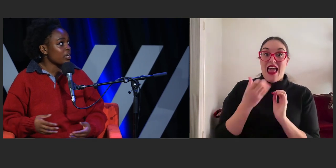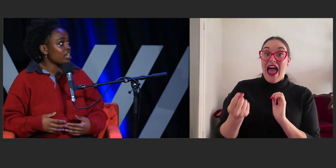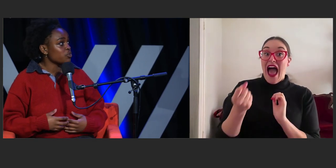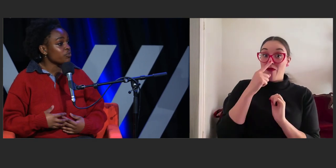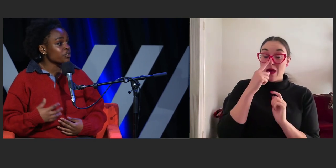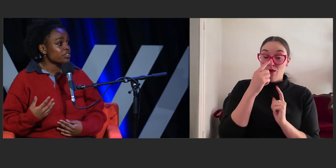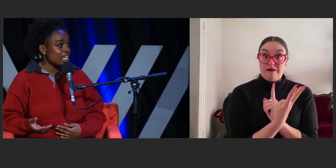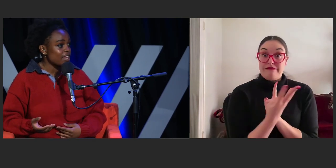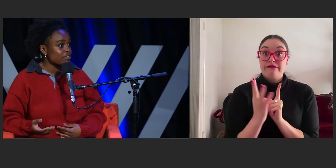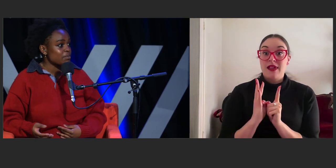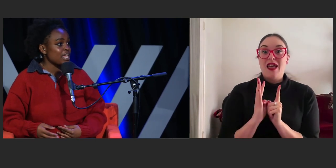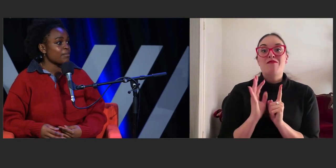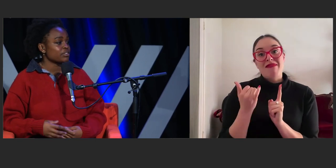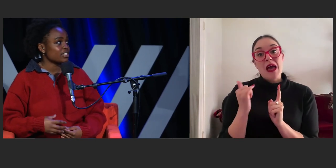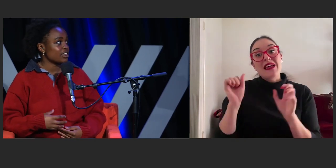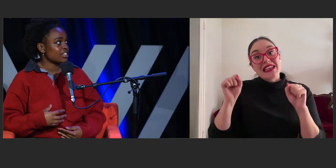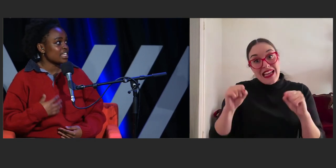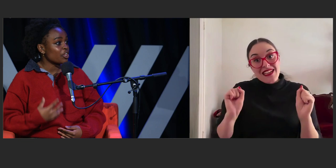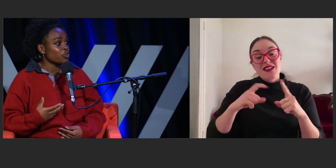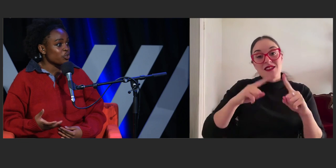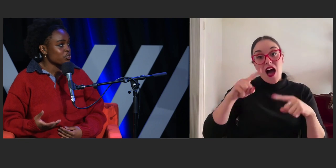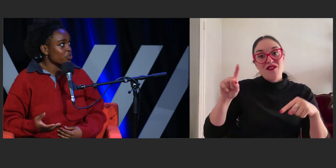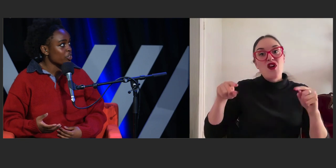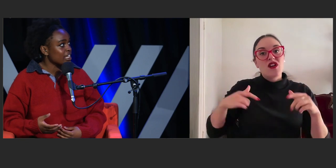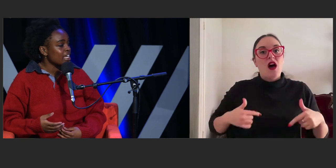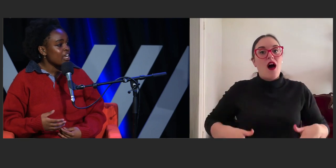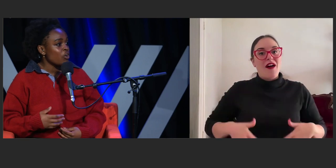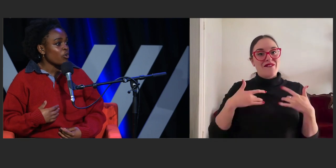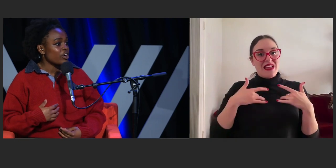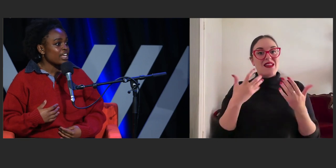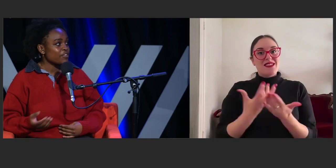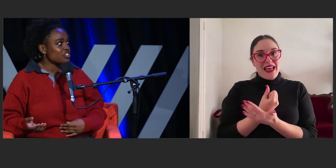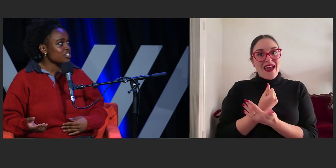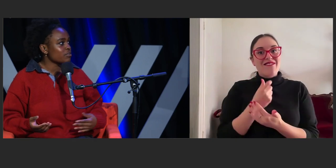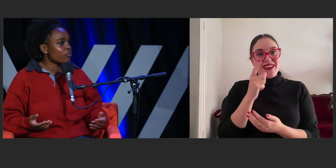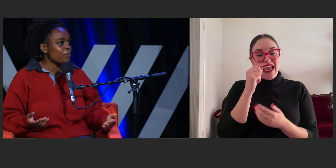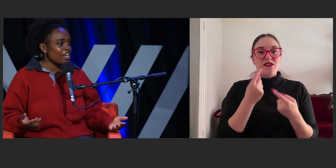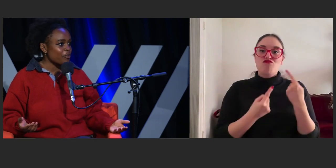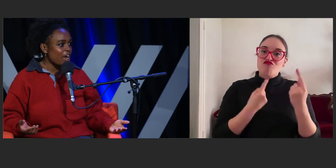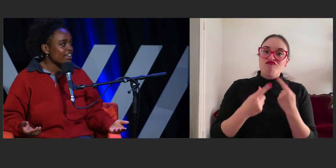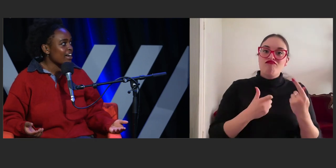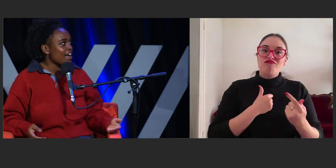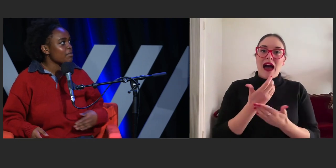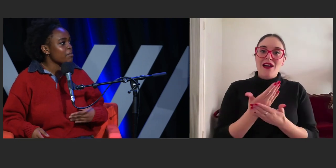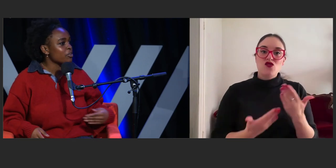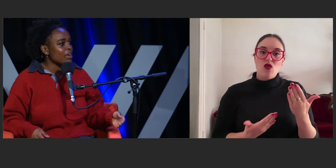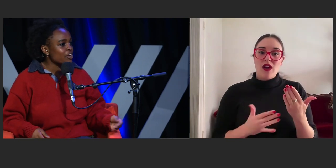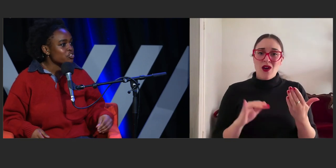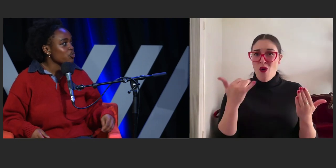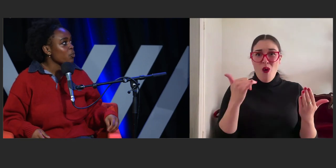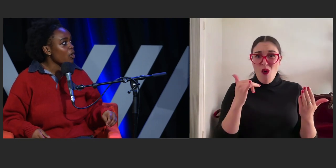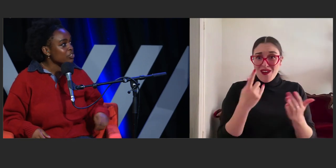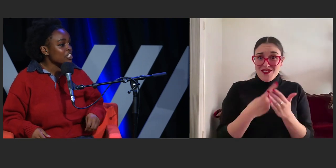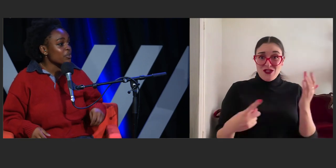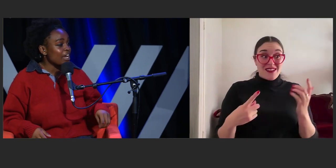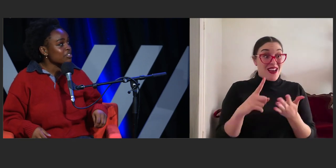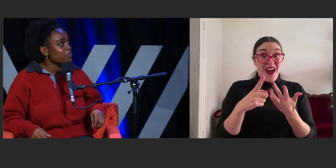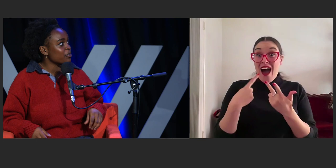where you feel safe to be able to tell your story or if it's just from being a writer, having people around you who are holding you accountable,